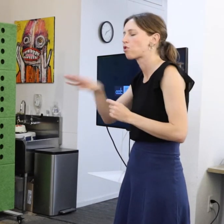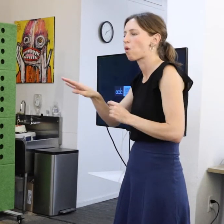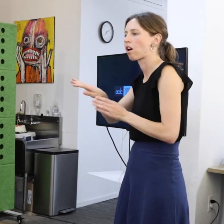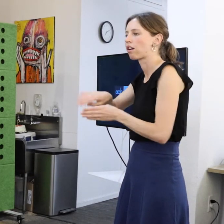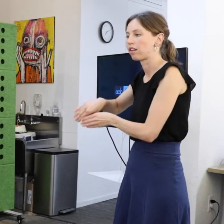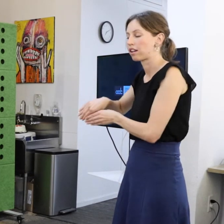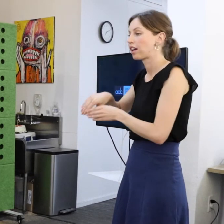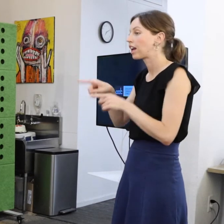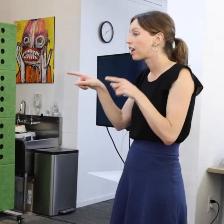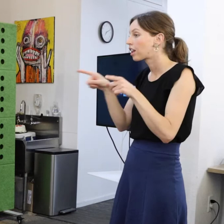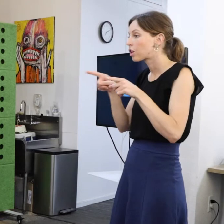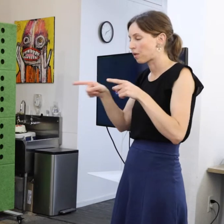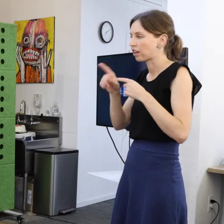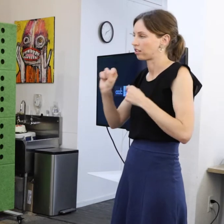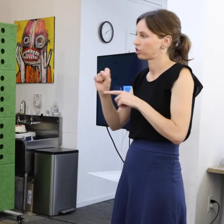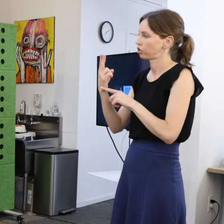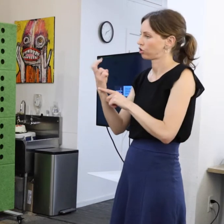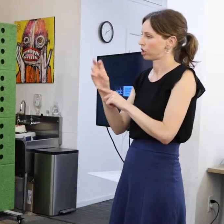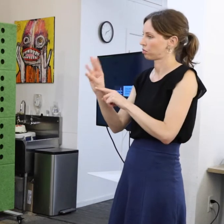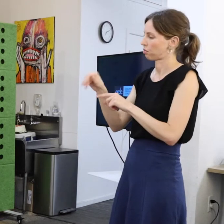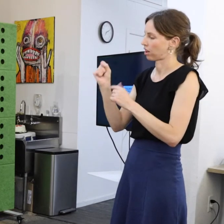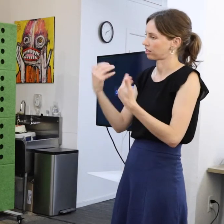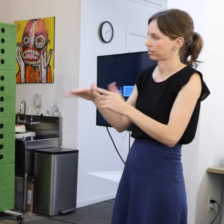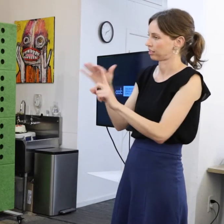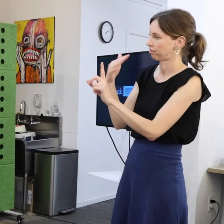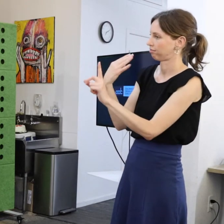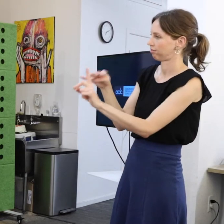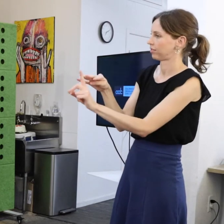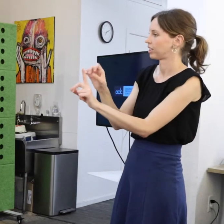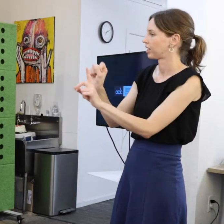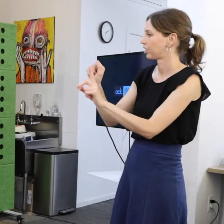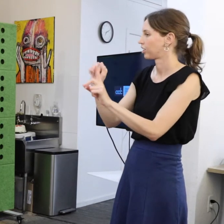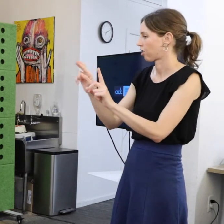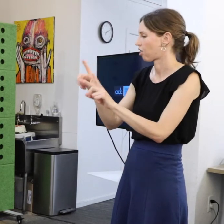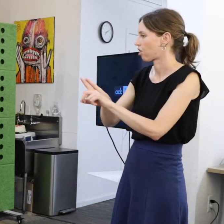Either way, she was the star of the show.